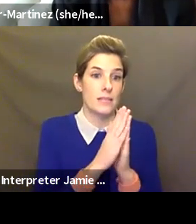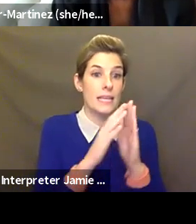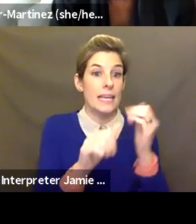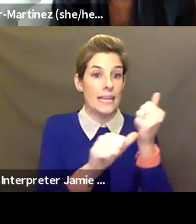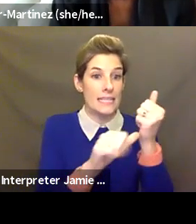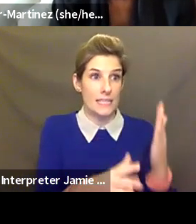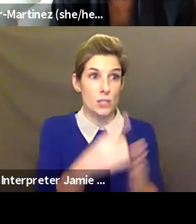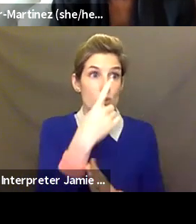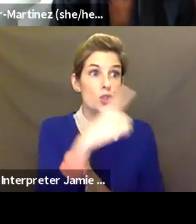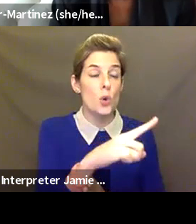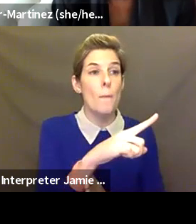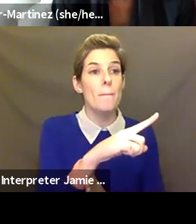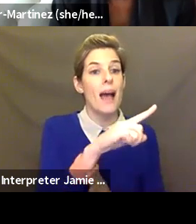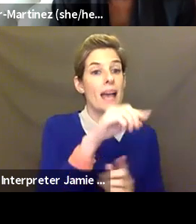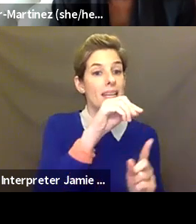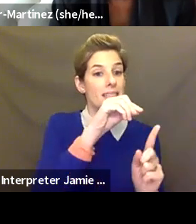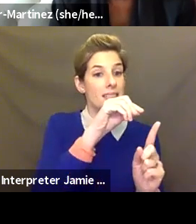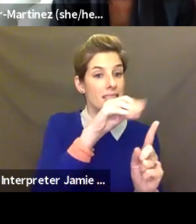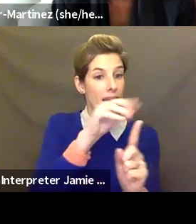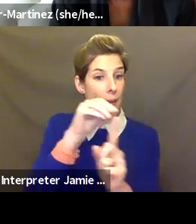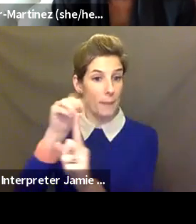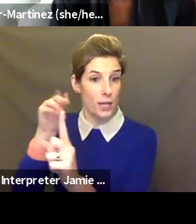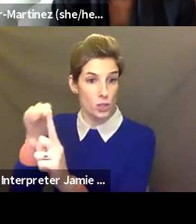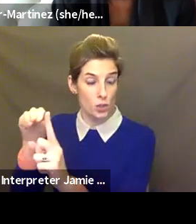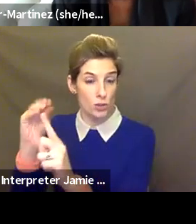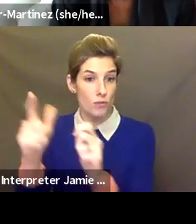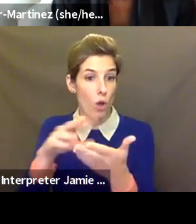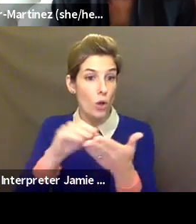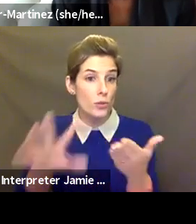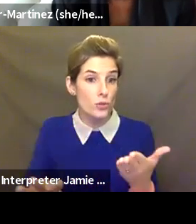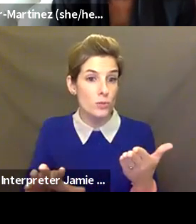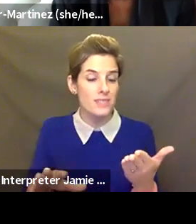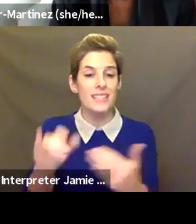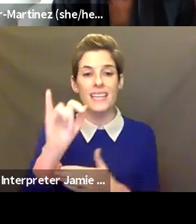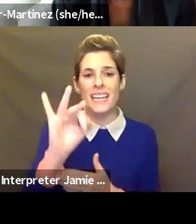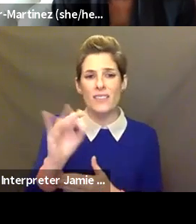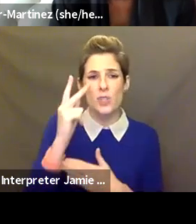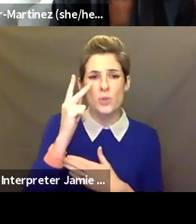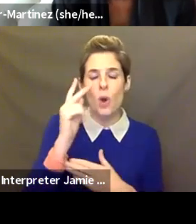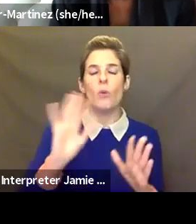their expressions like? And if someone seems like they're not sure, or you feel like they're a little anxious or nervous or